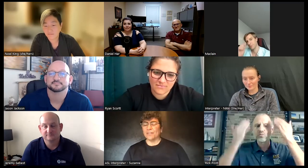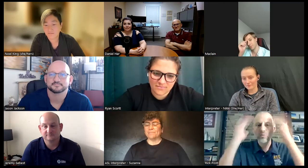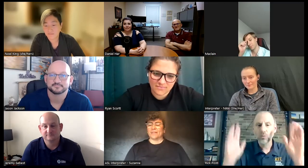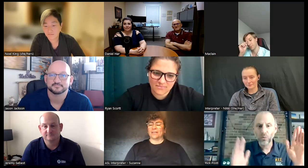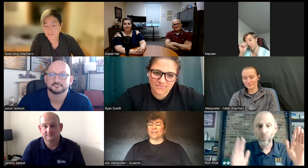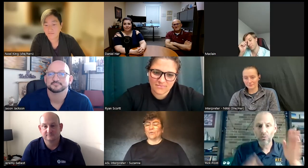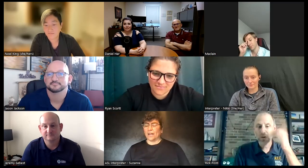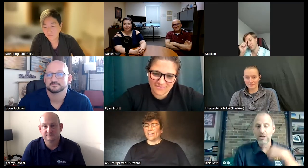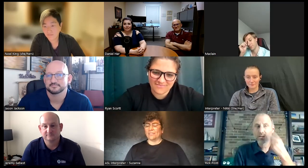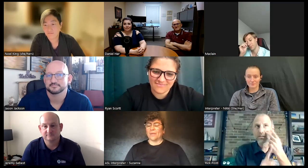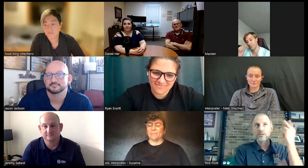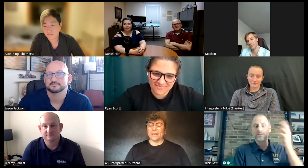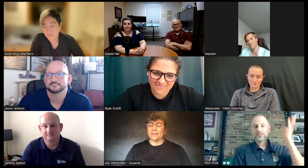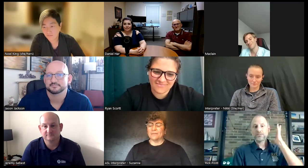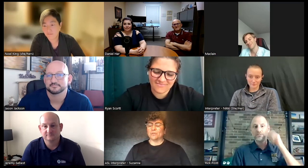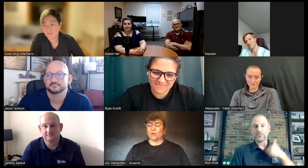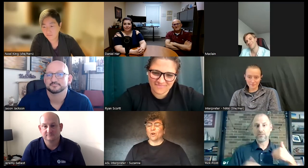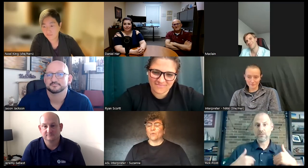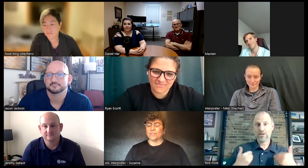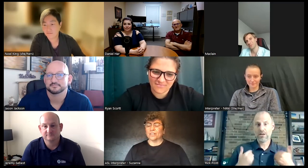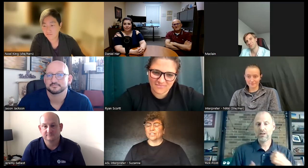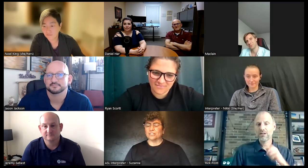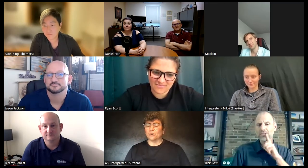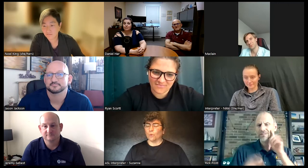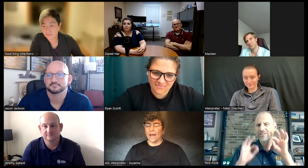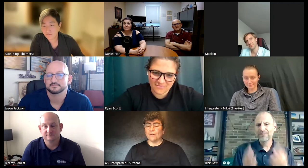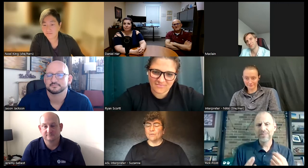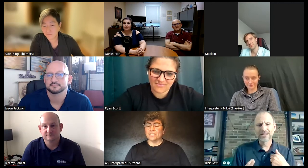them you know and many of them don't know what they're going to do when I was